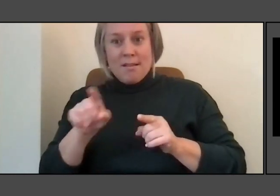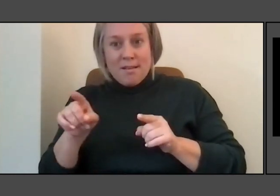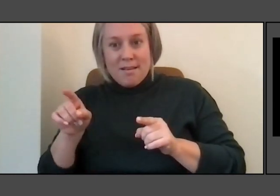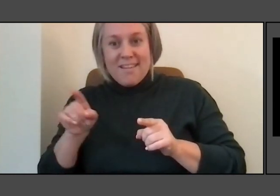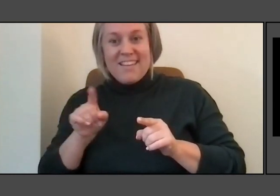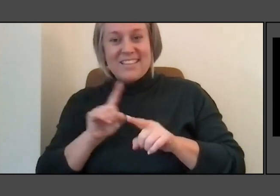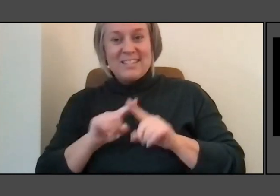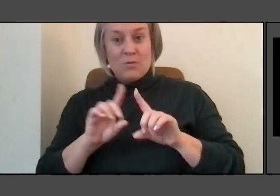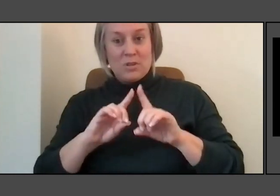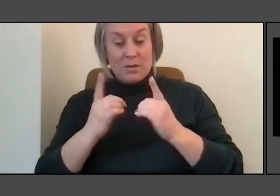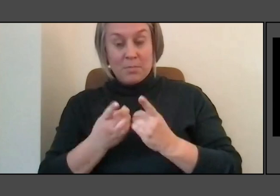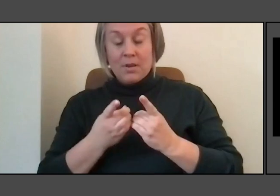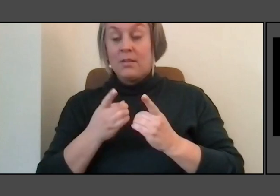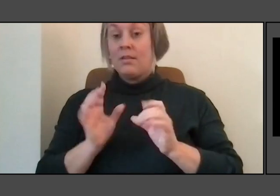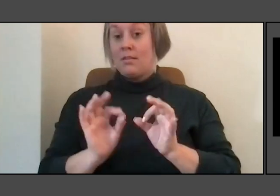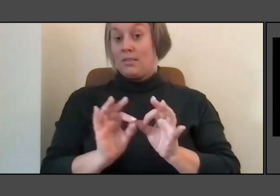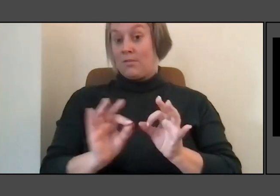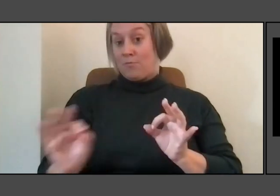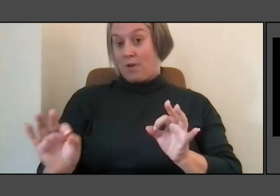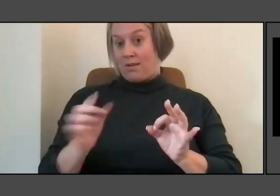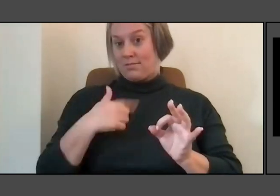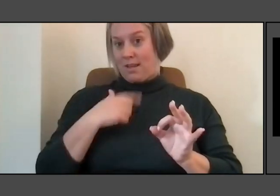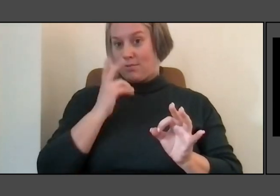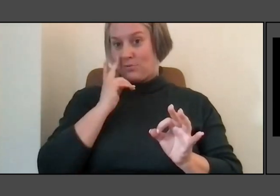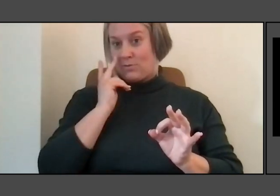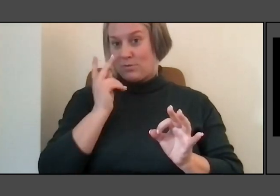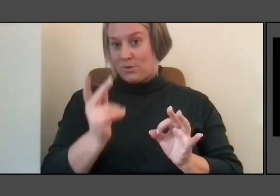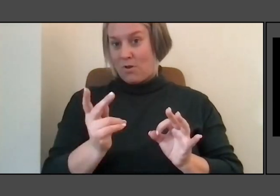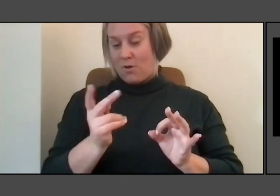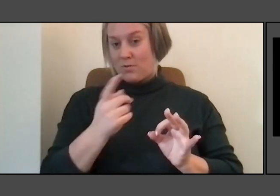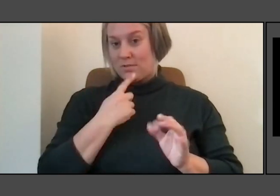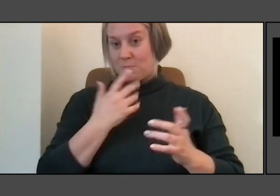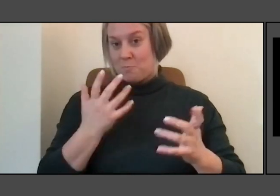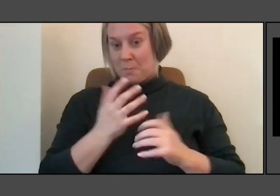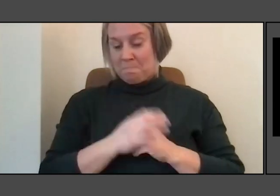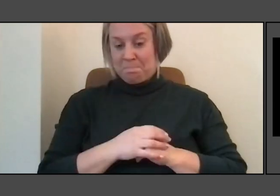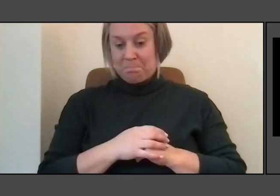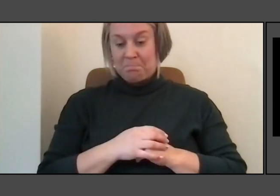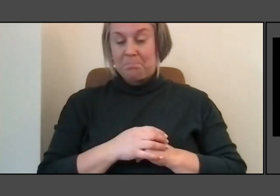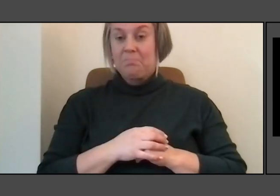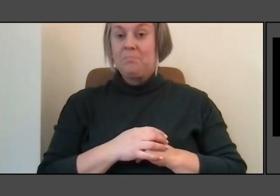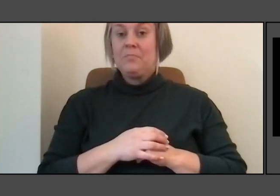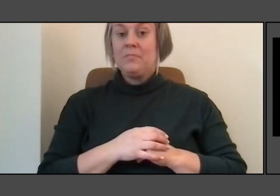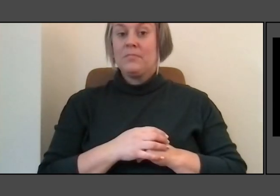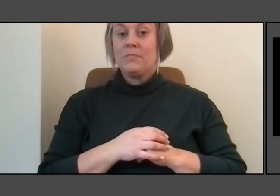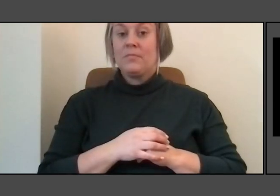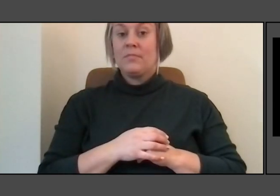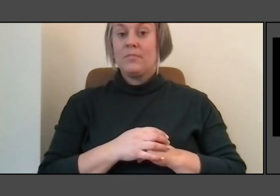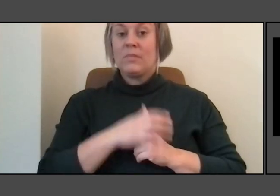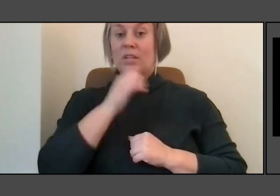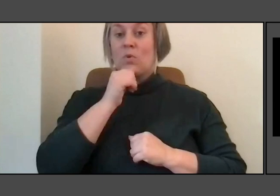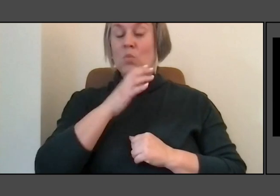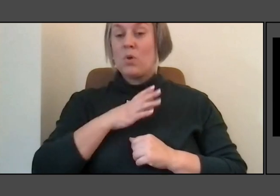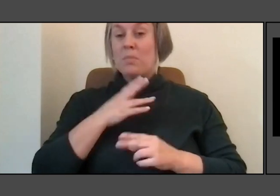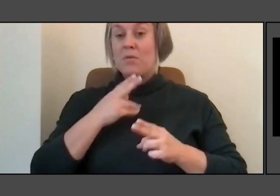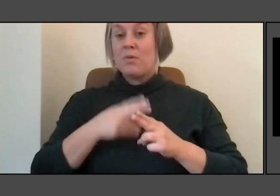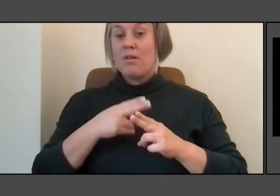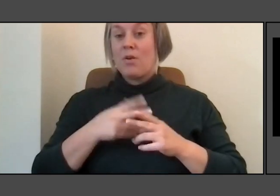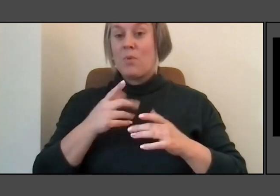I came across and it was the women were in term silent listeners. And I went, that's depressing.